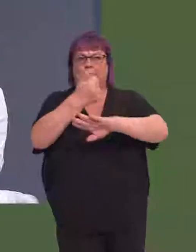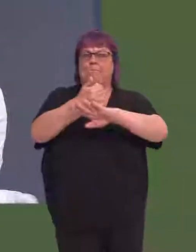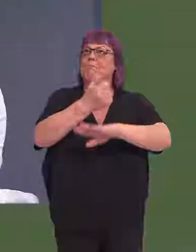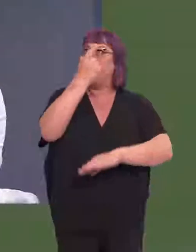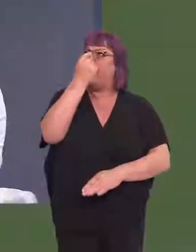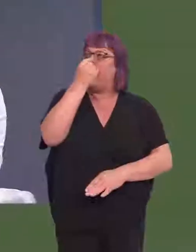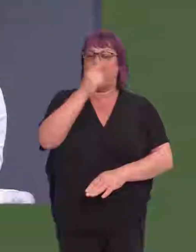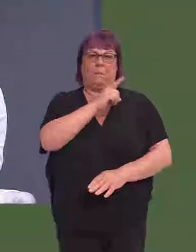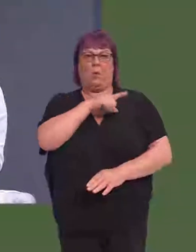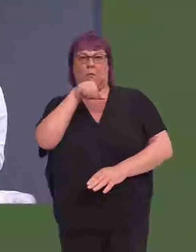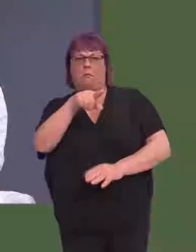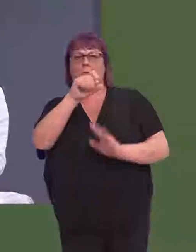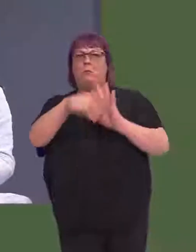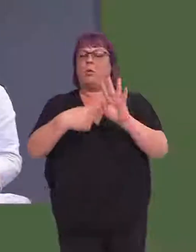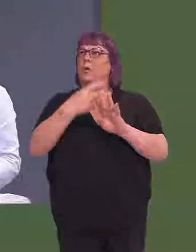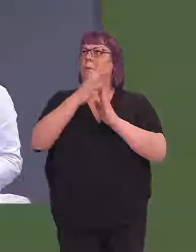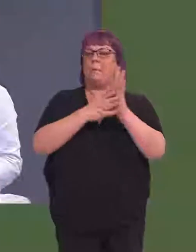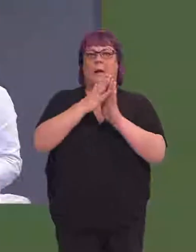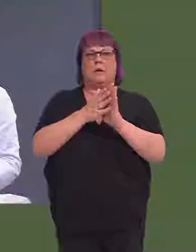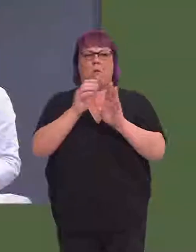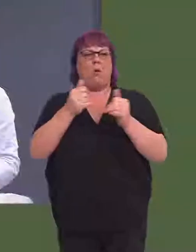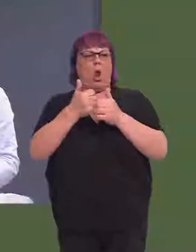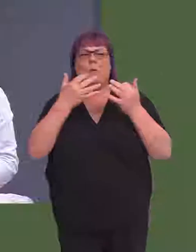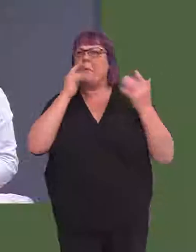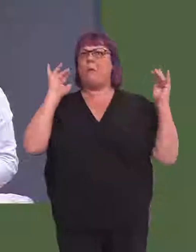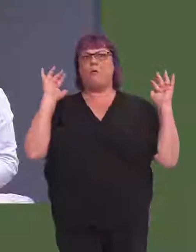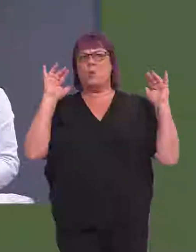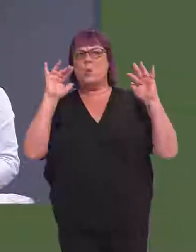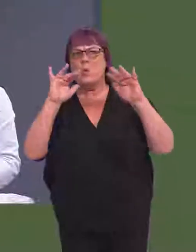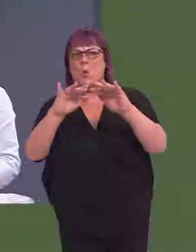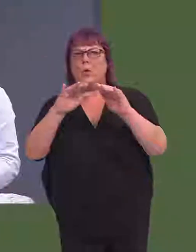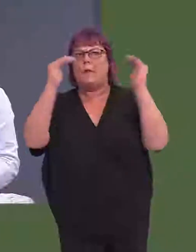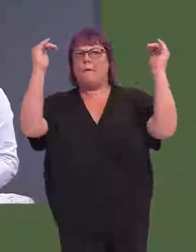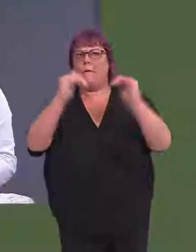this ambitious project, which has the potential to provide us with a major Valleys attraction